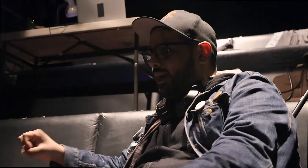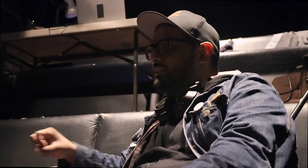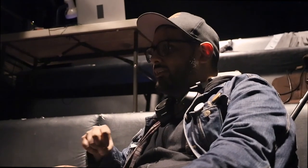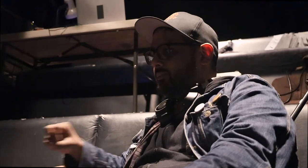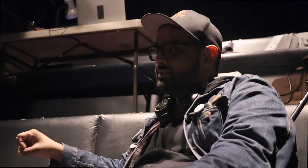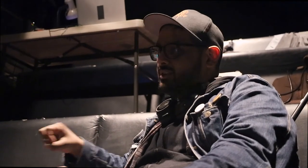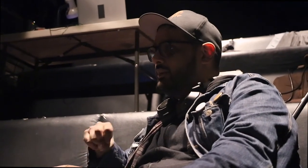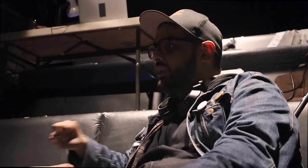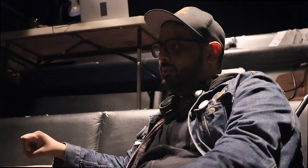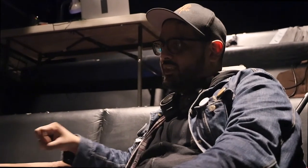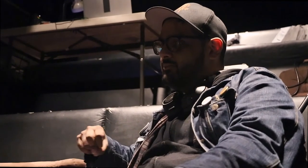As a hearing person communicating with Deaf